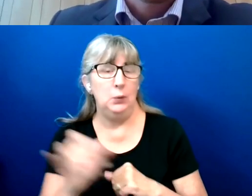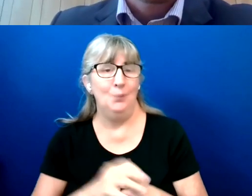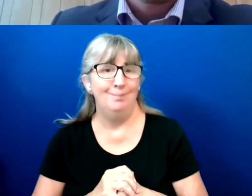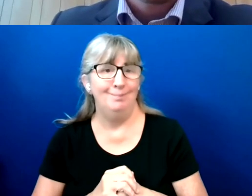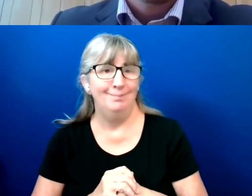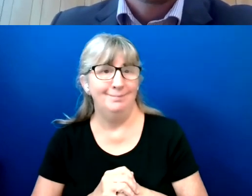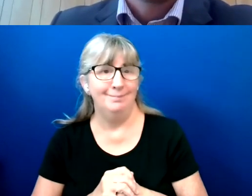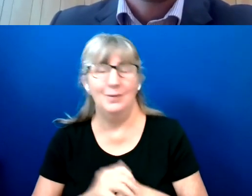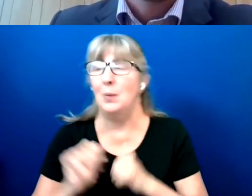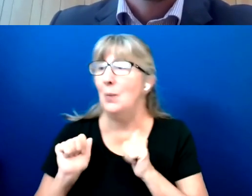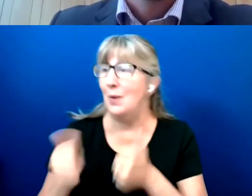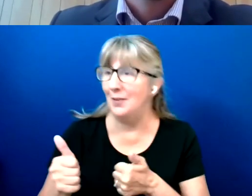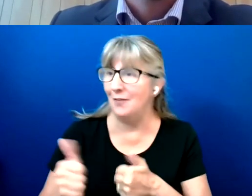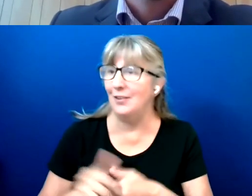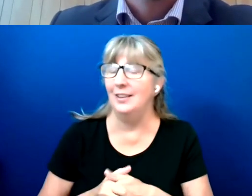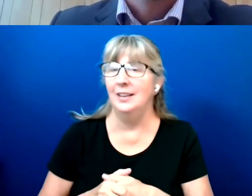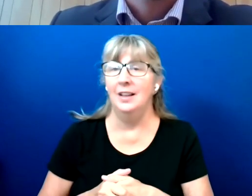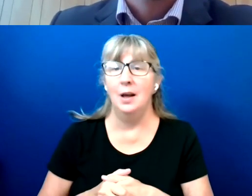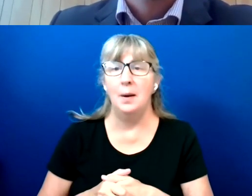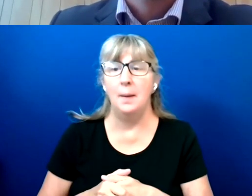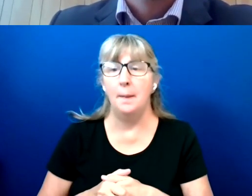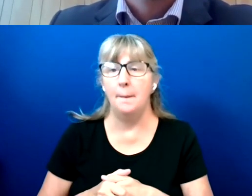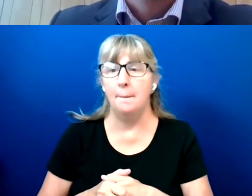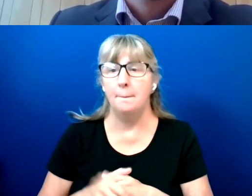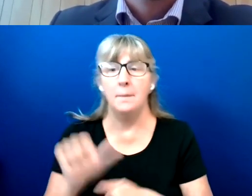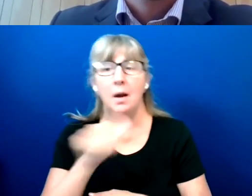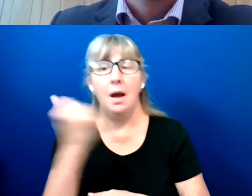Wonderful. We have another question from Susan.